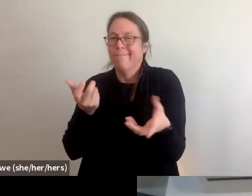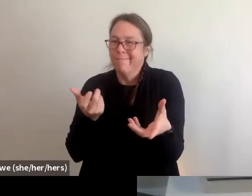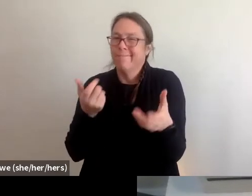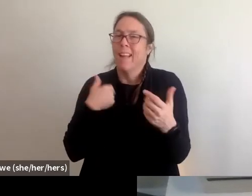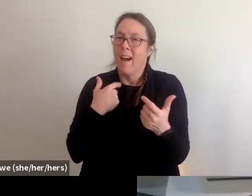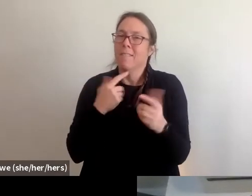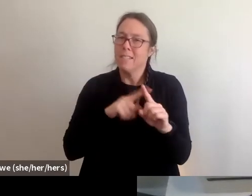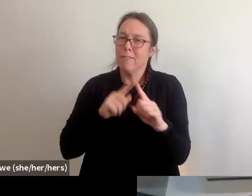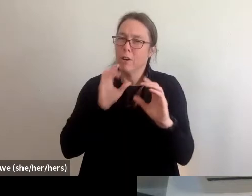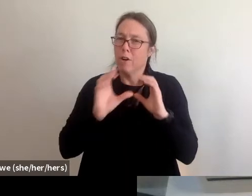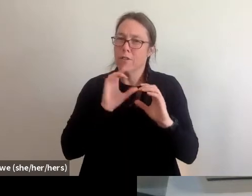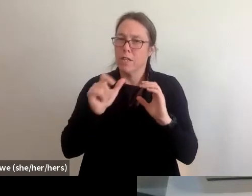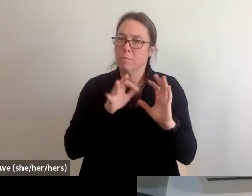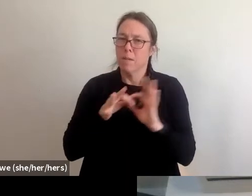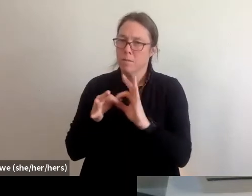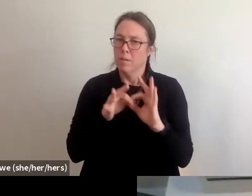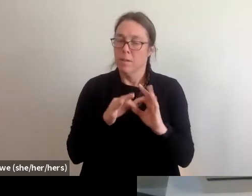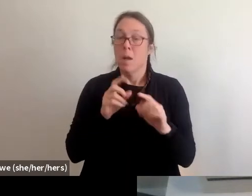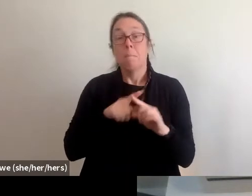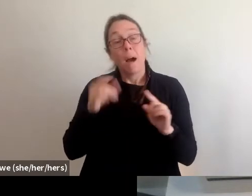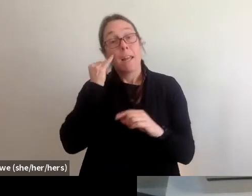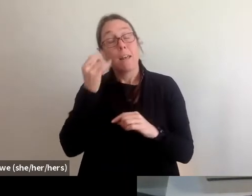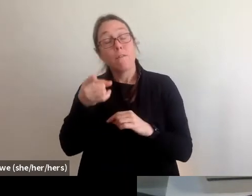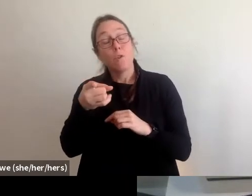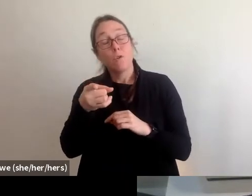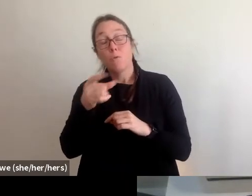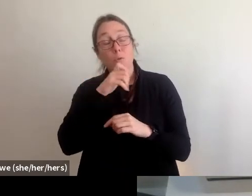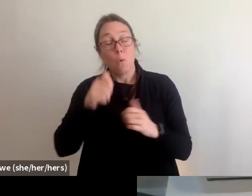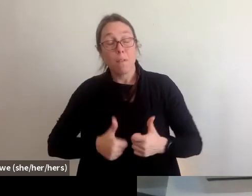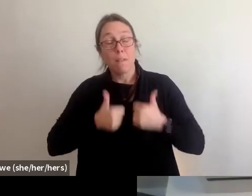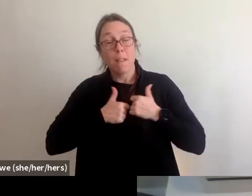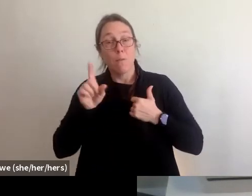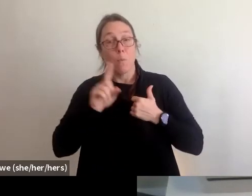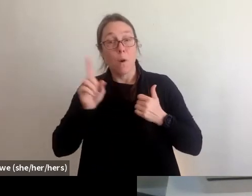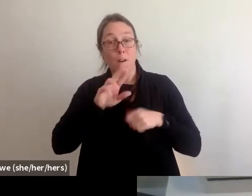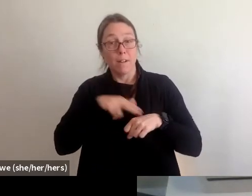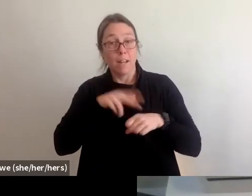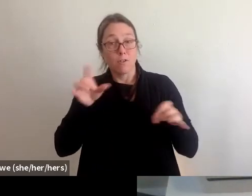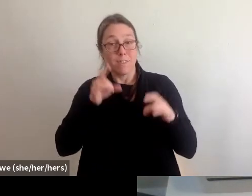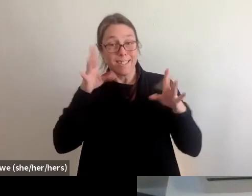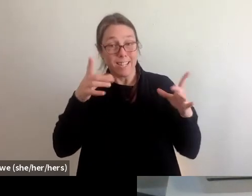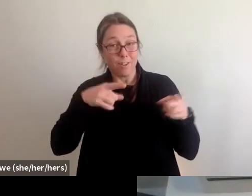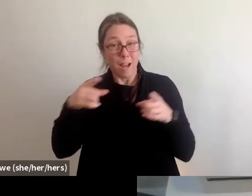that if you do not live in the disaster area to assist and donate money to are those housing programs.